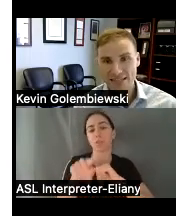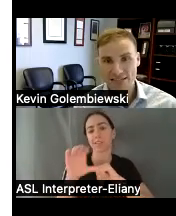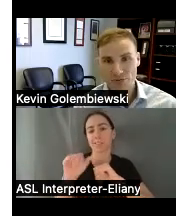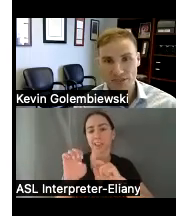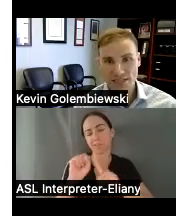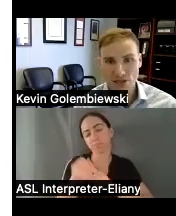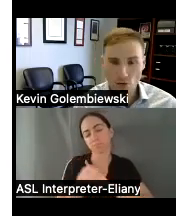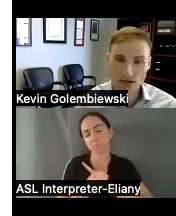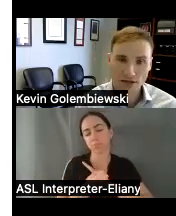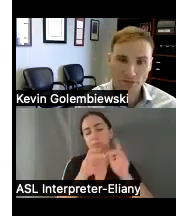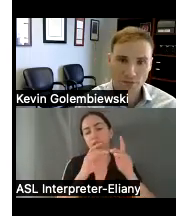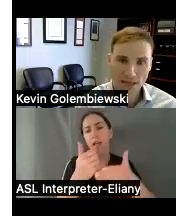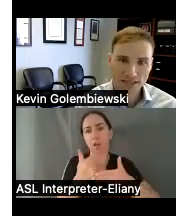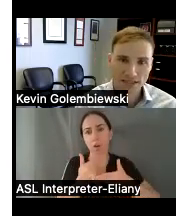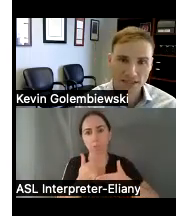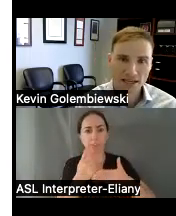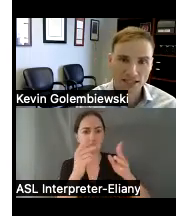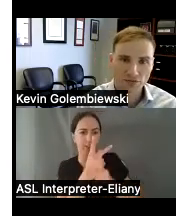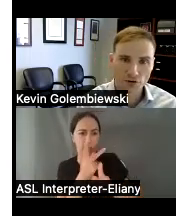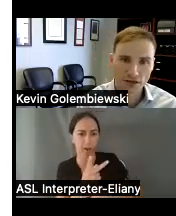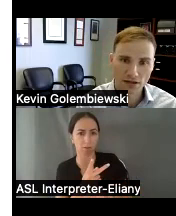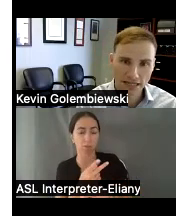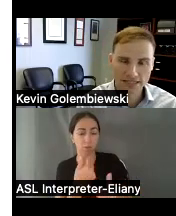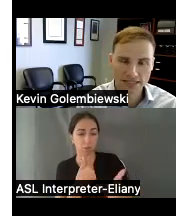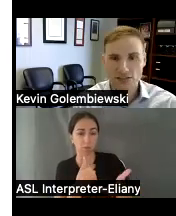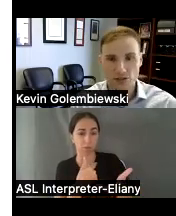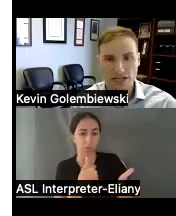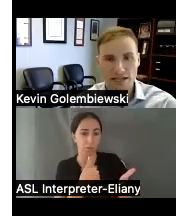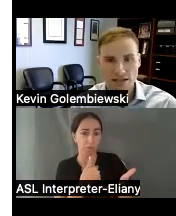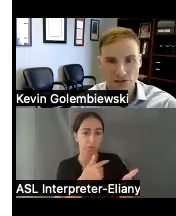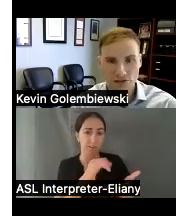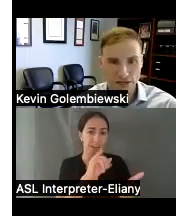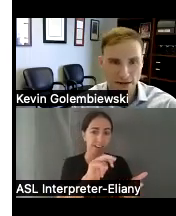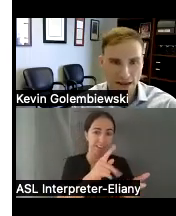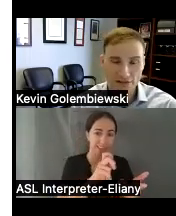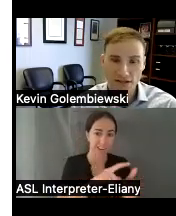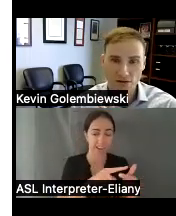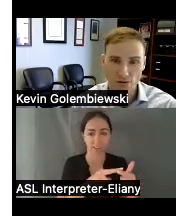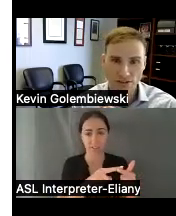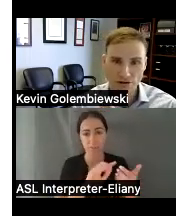us to assess are we going to escalate a case from intake to assigning it to an advocate or attorney